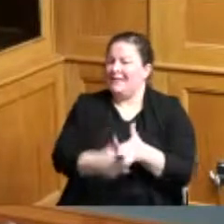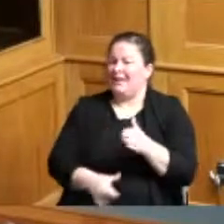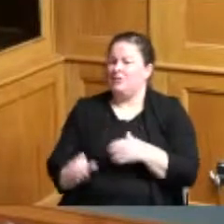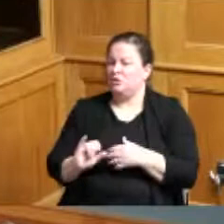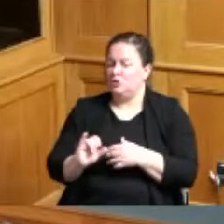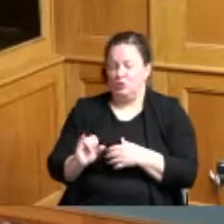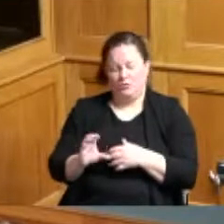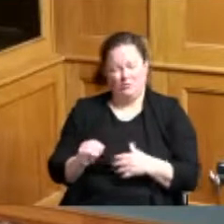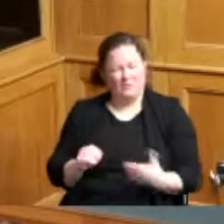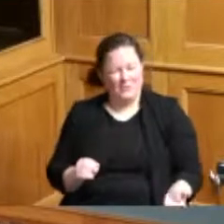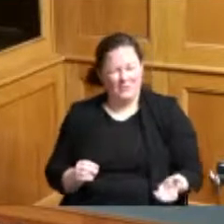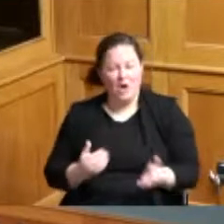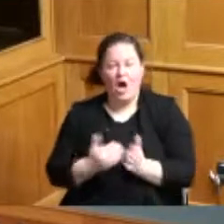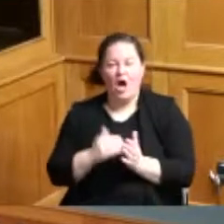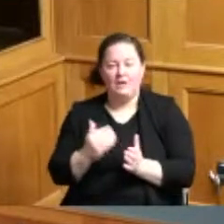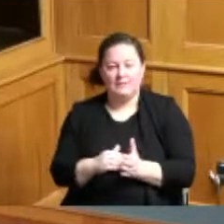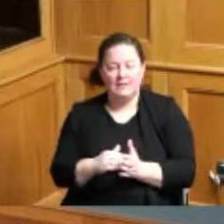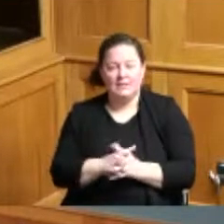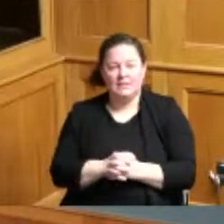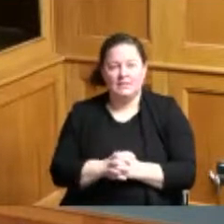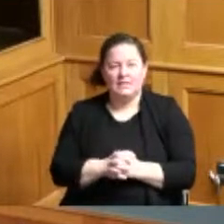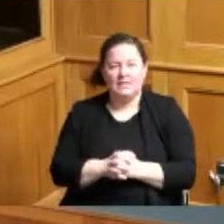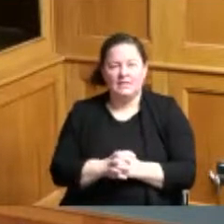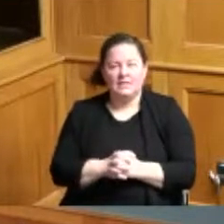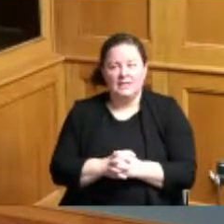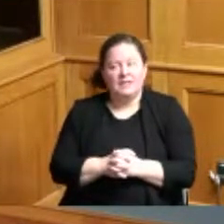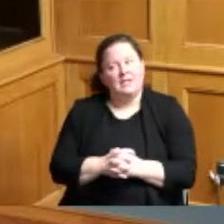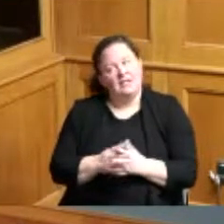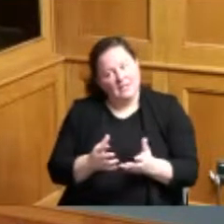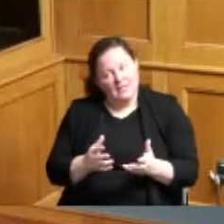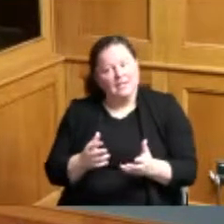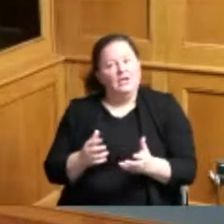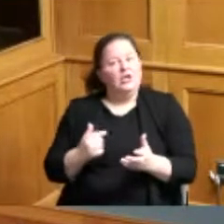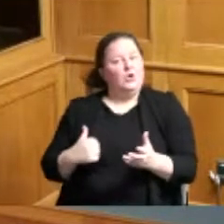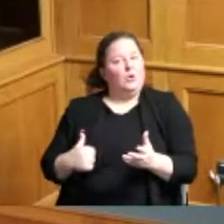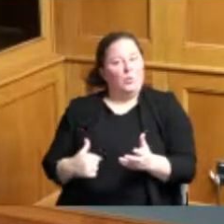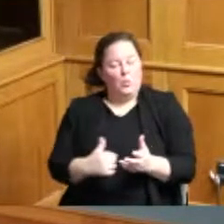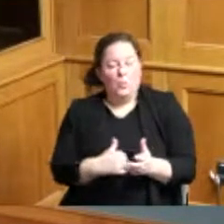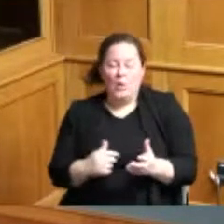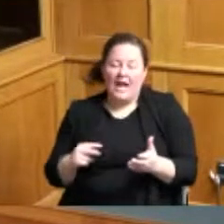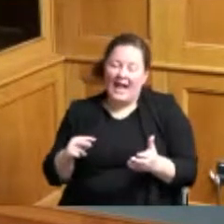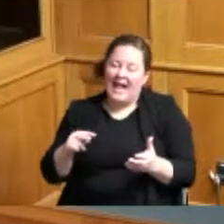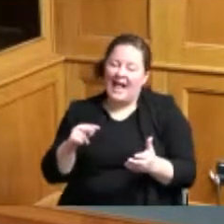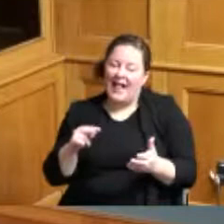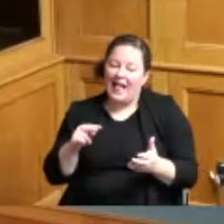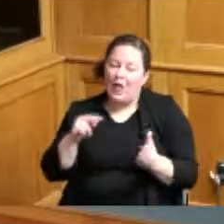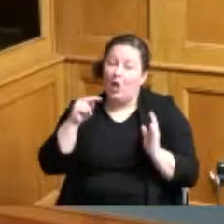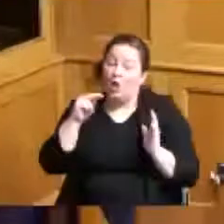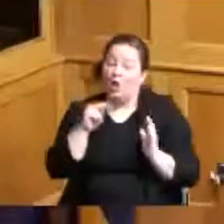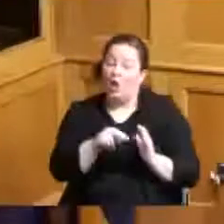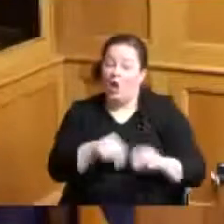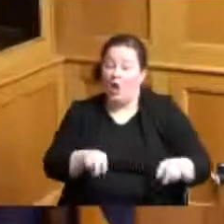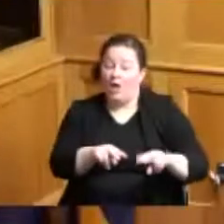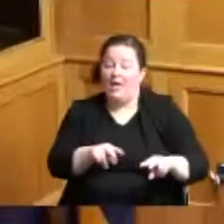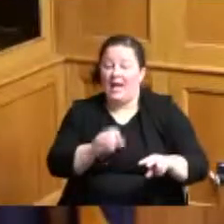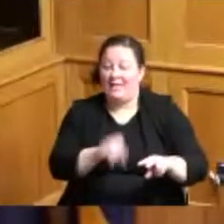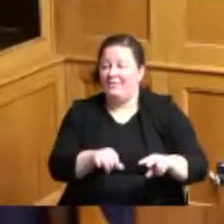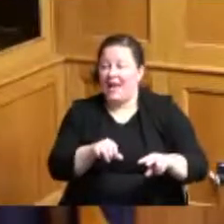know even when we were looking at this impervious surface fee and all that I've been asking would